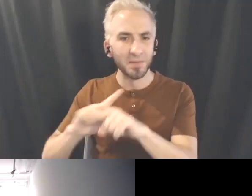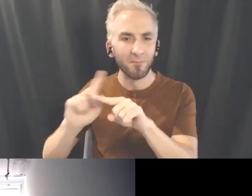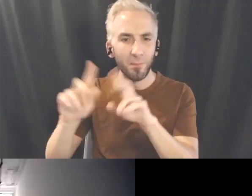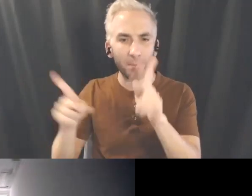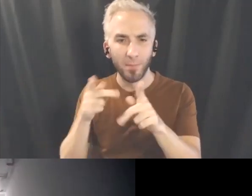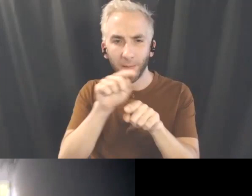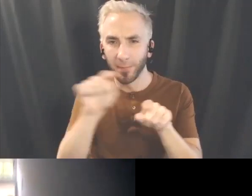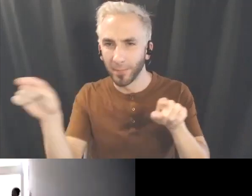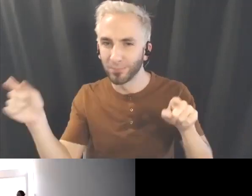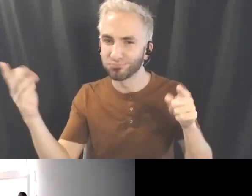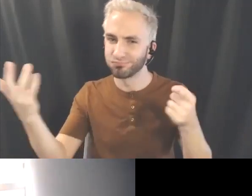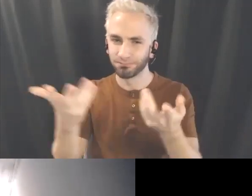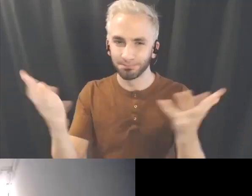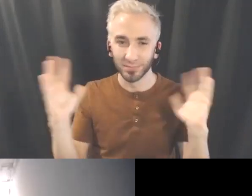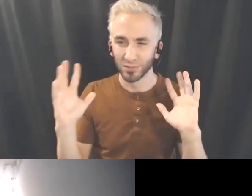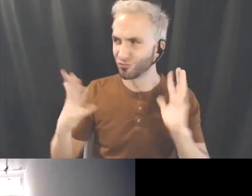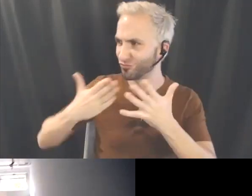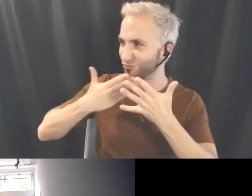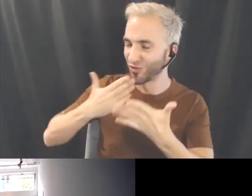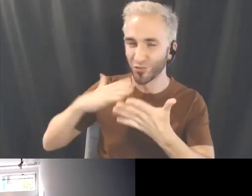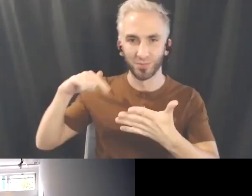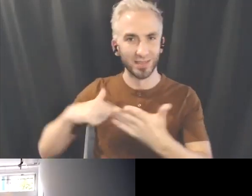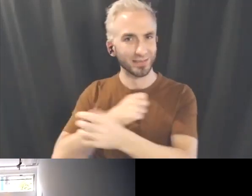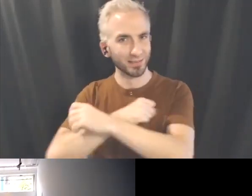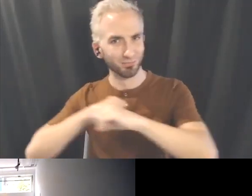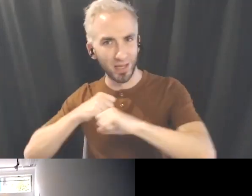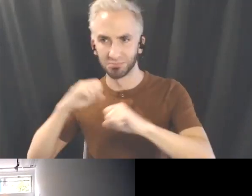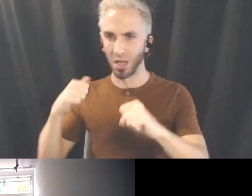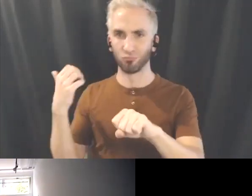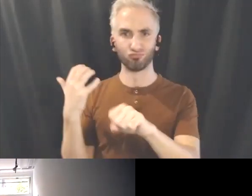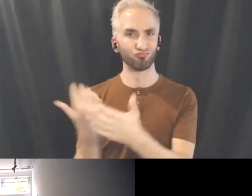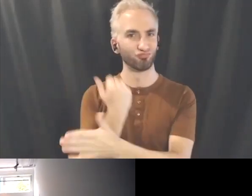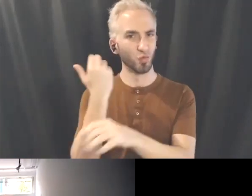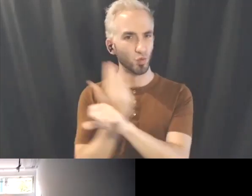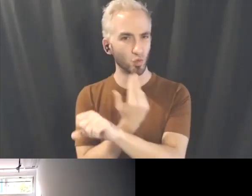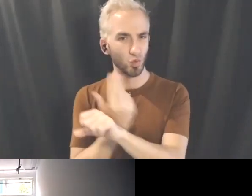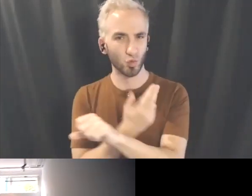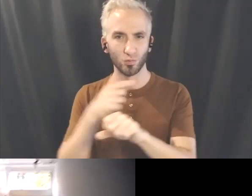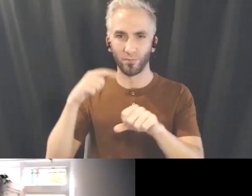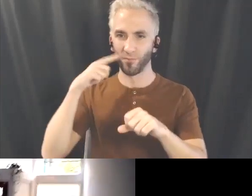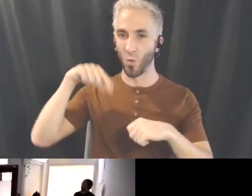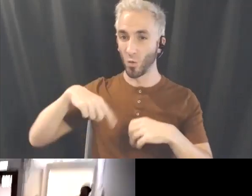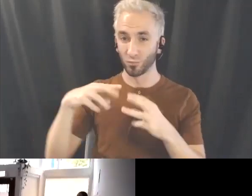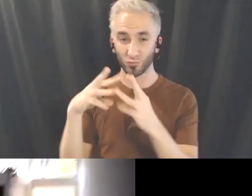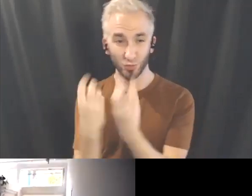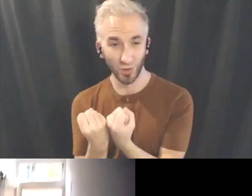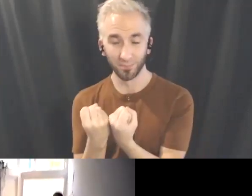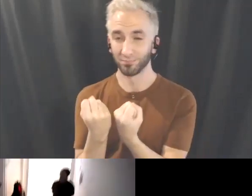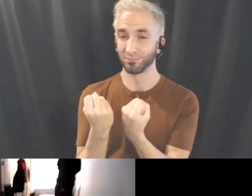to be able to actually integrate this residency-based space with the showing and the talk together. We have Caroline MacCaull's a little backlit here in here